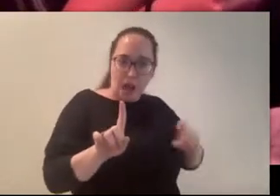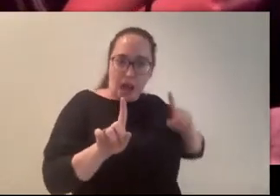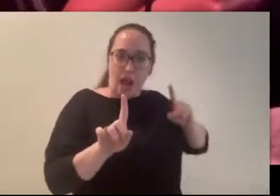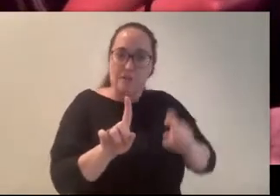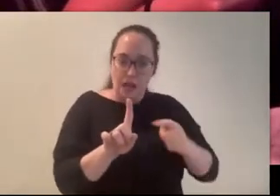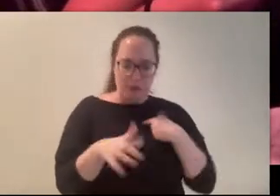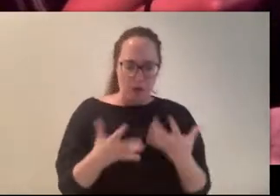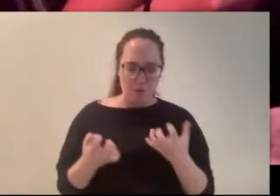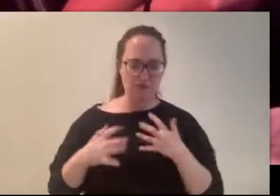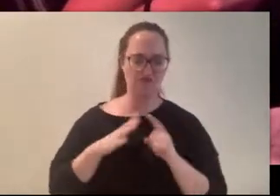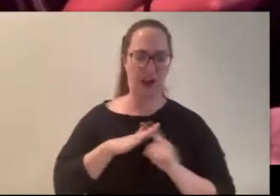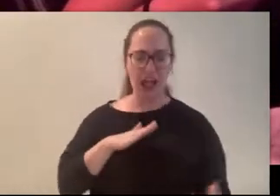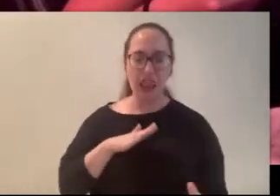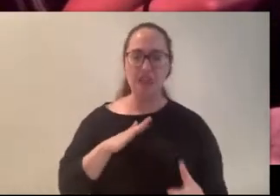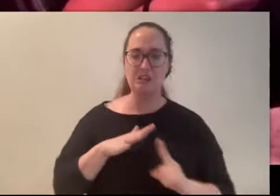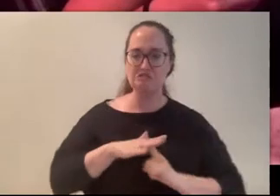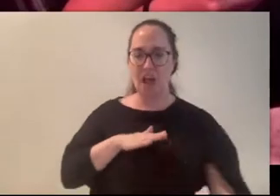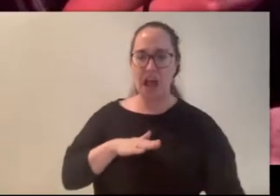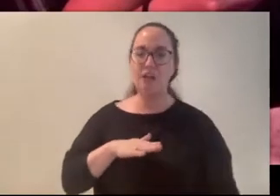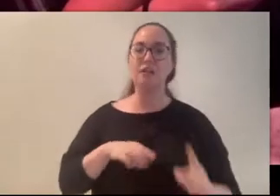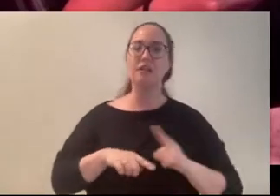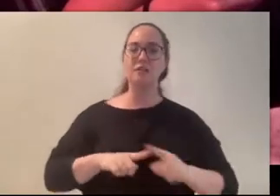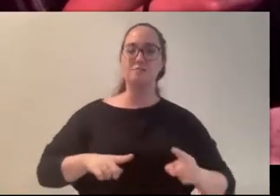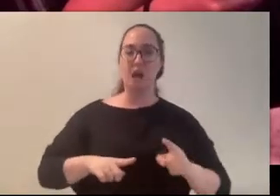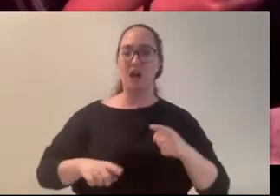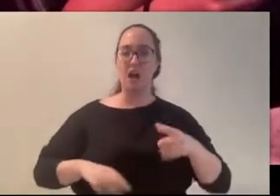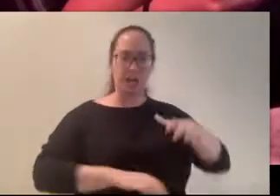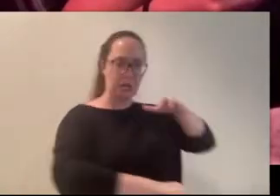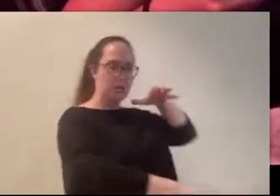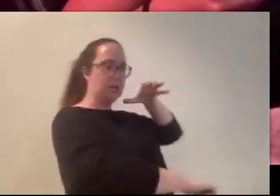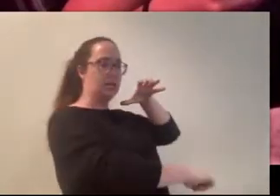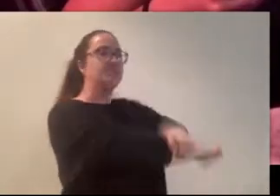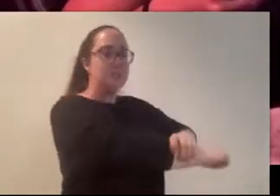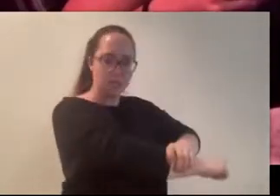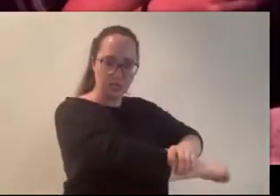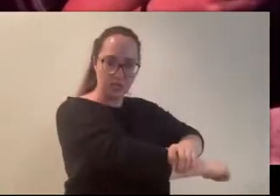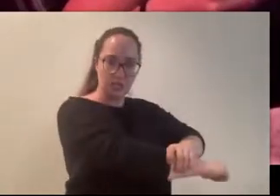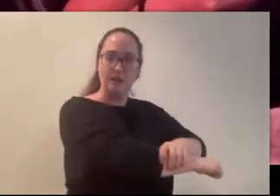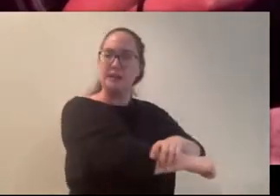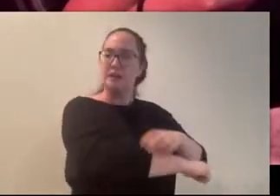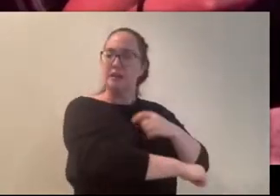but Stefi’s firm grasp and my own mounting dread held me in place.